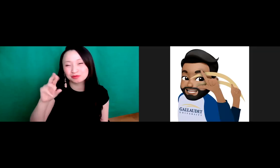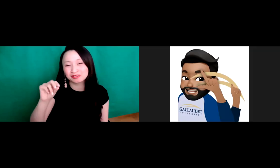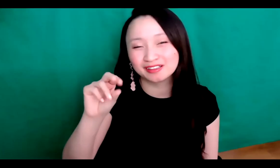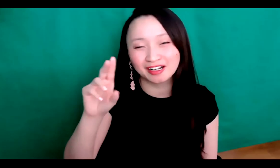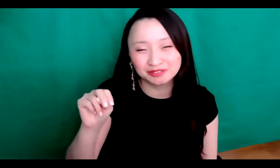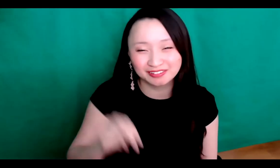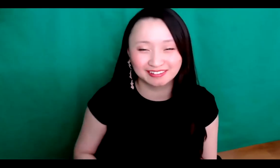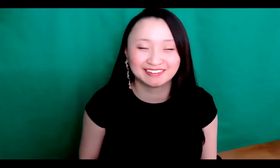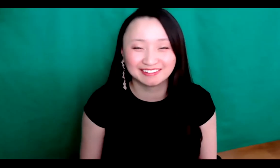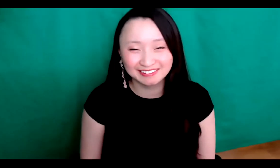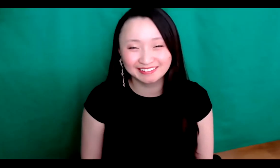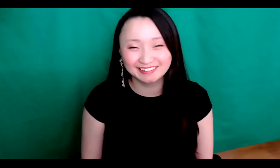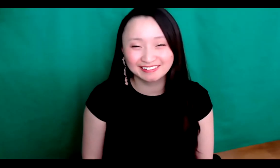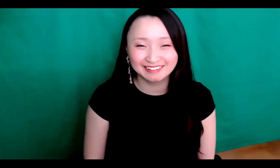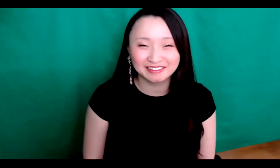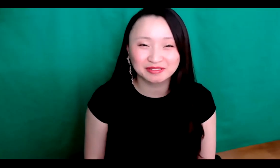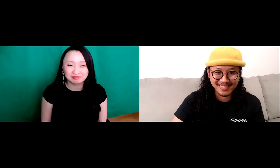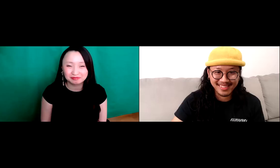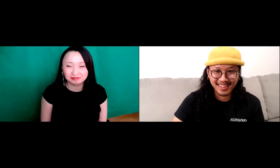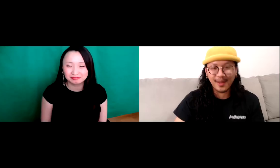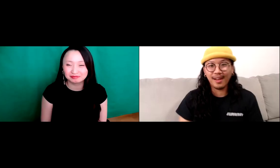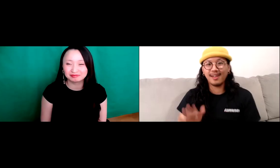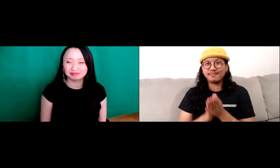and so he can add it back around as well. And as pronouns.